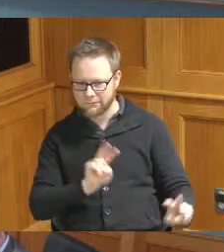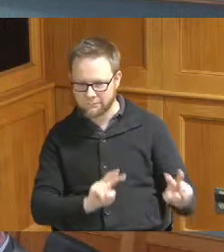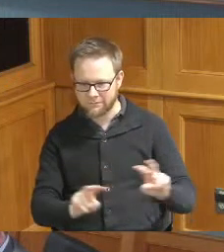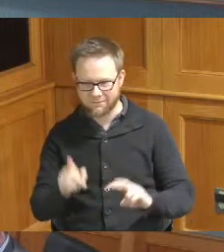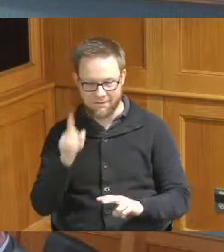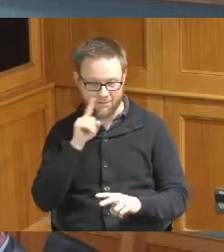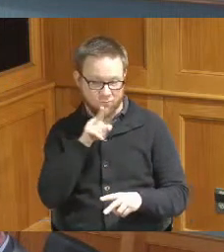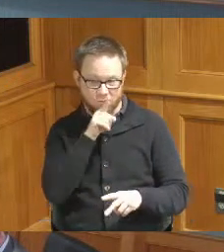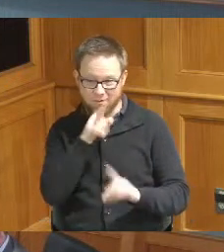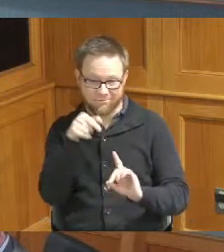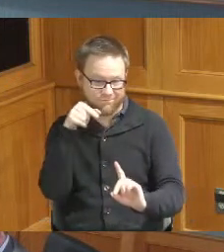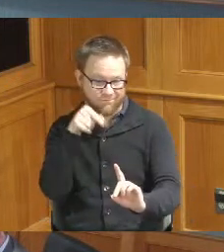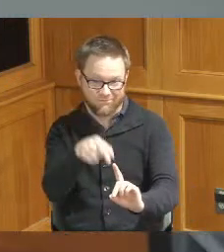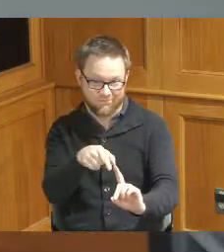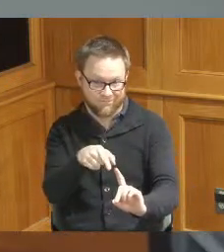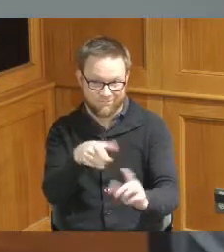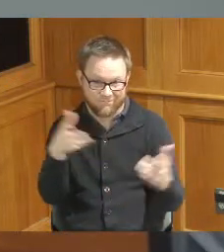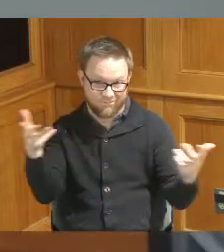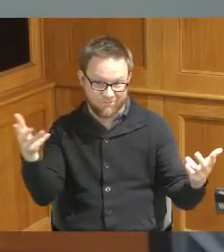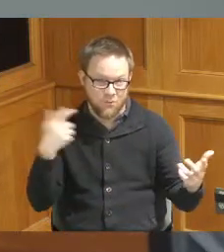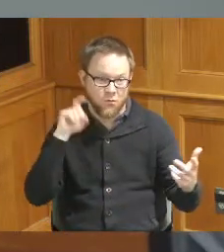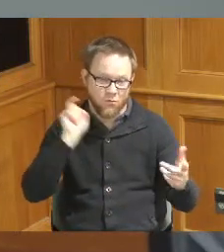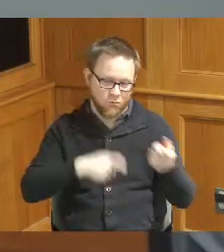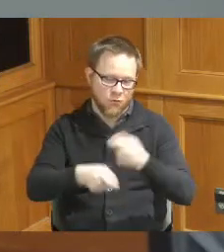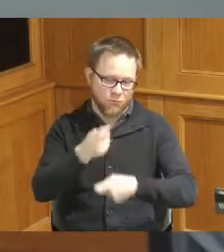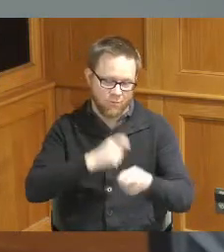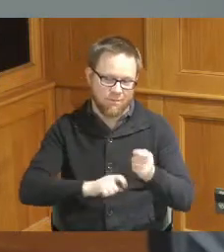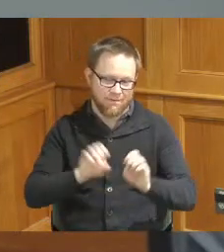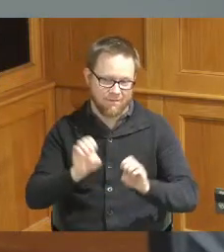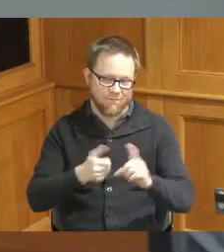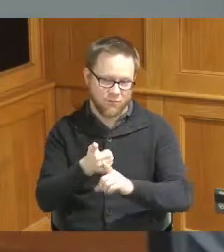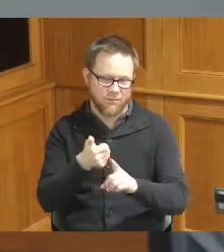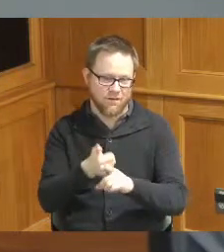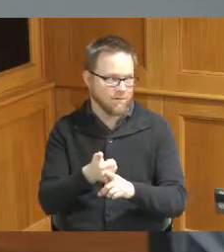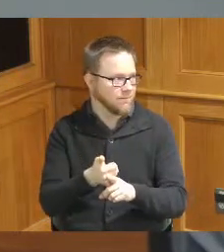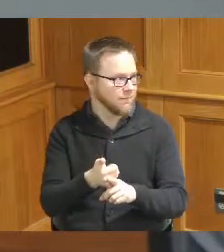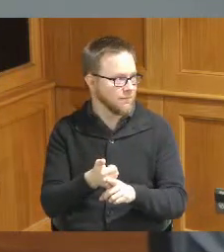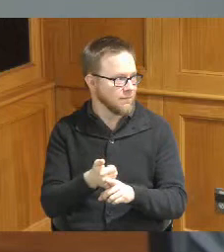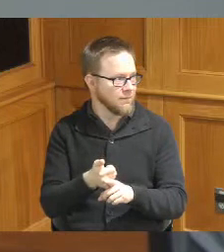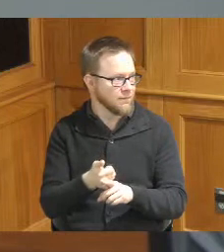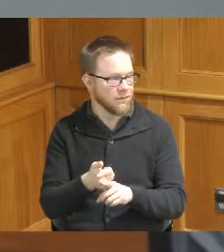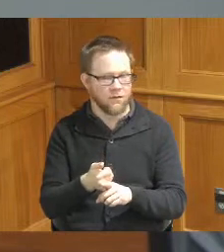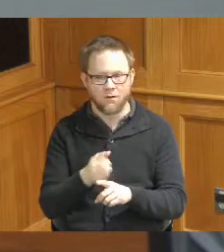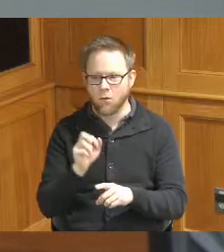of the day the the answer here is to replace the elevator or either have something to snack on when